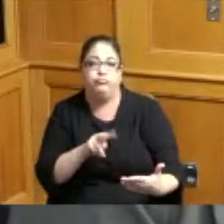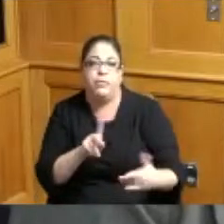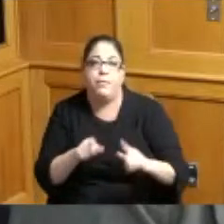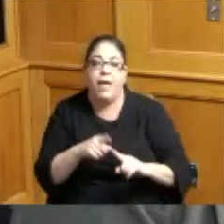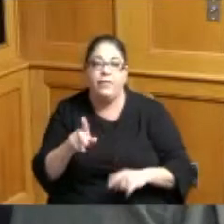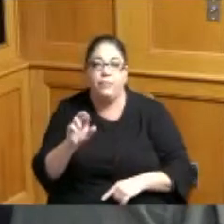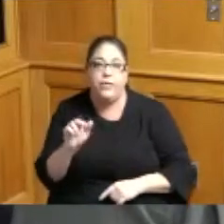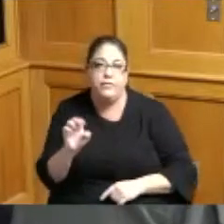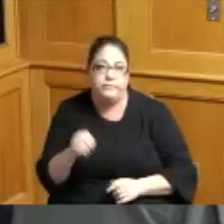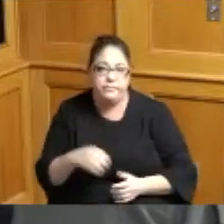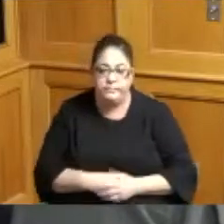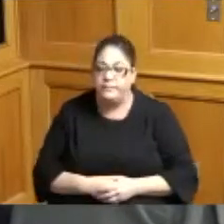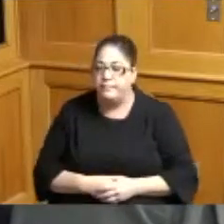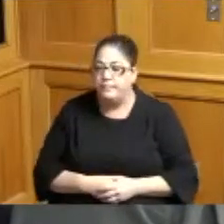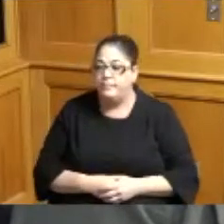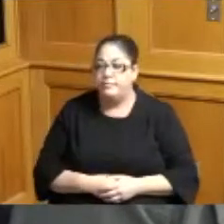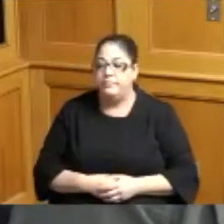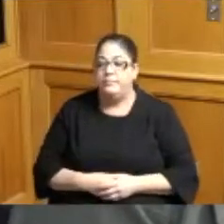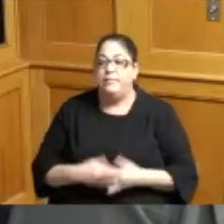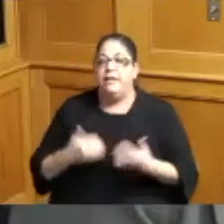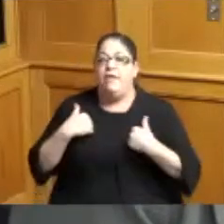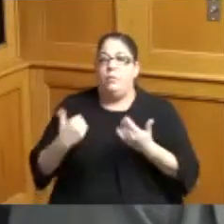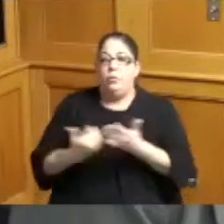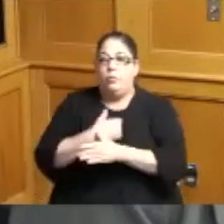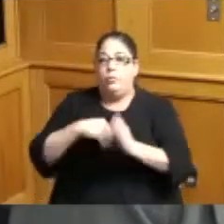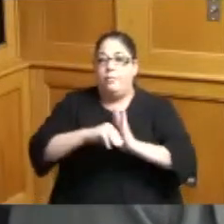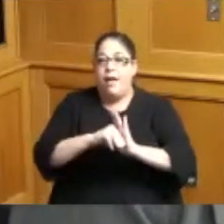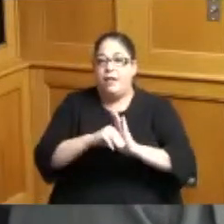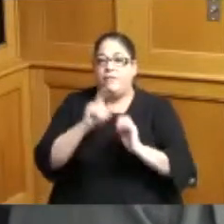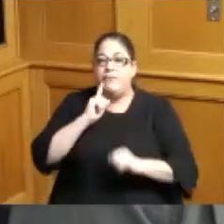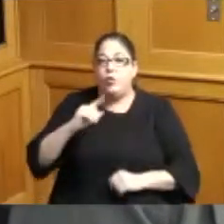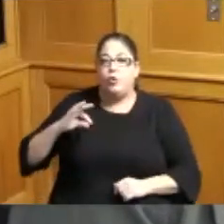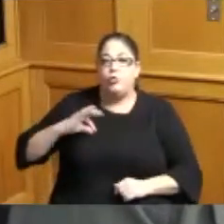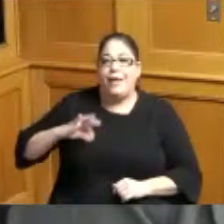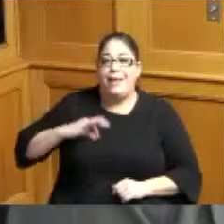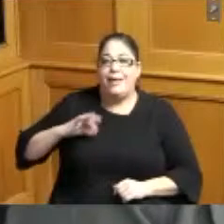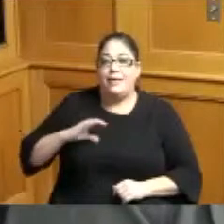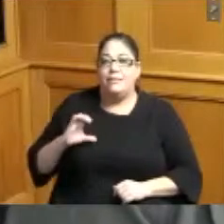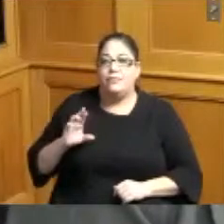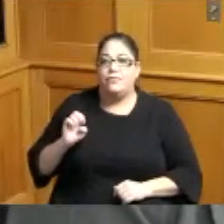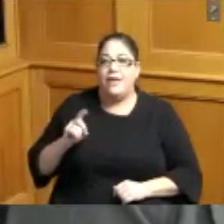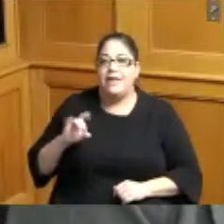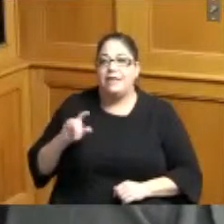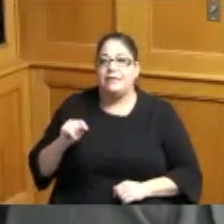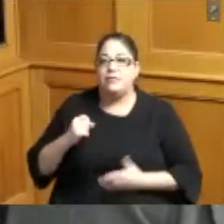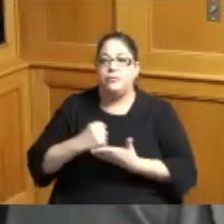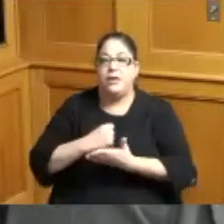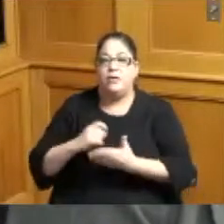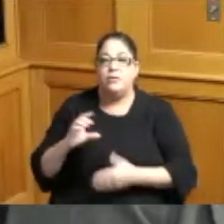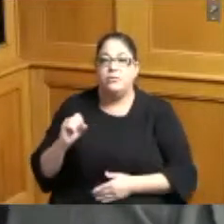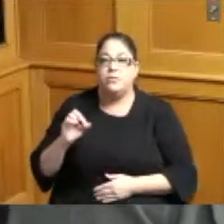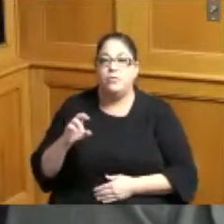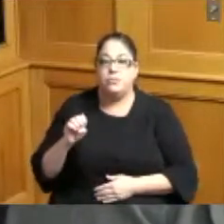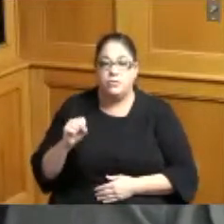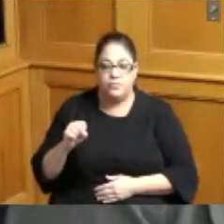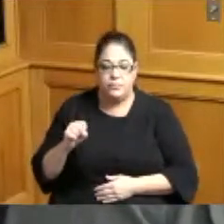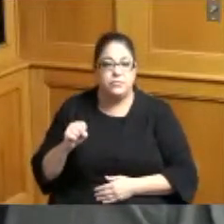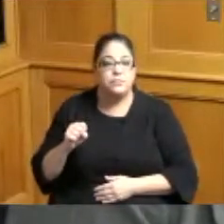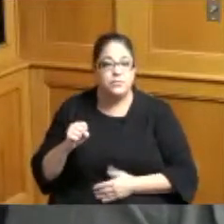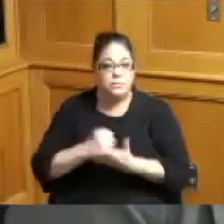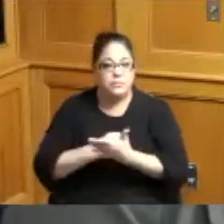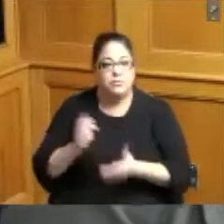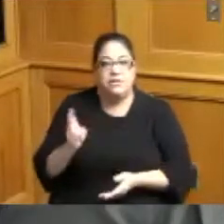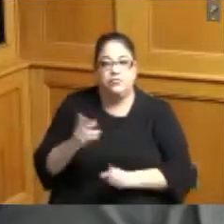have also a new model relating to credit scores so I like to submit that to both to all of us who